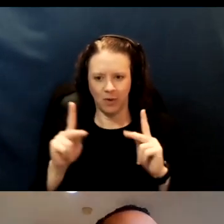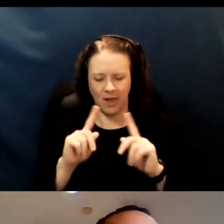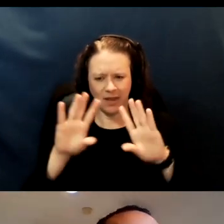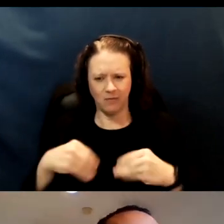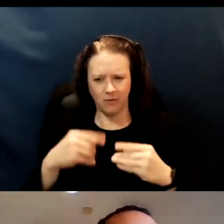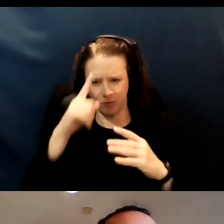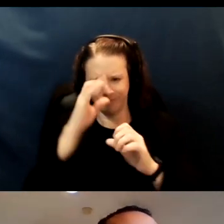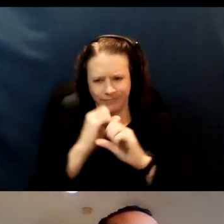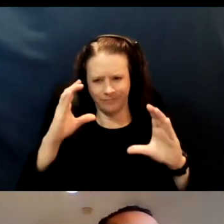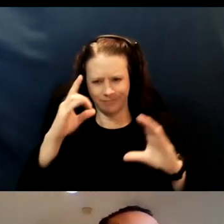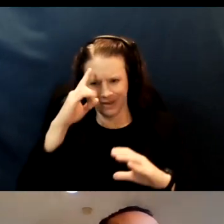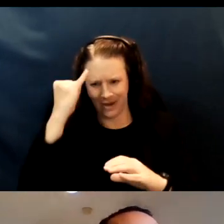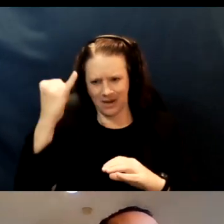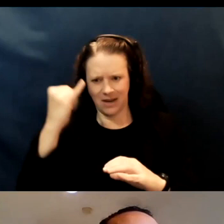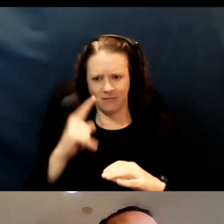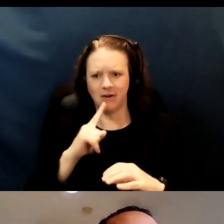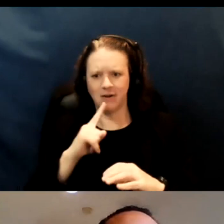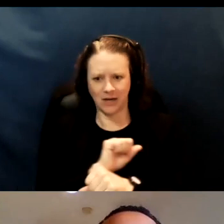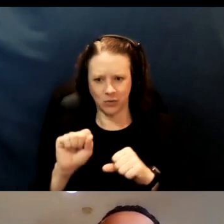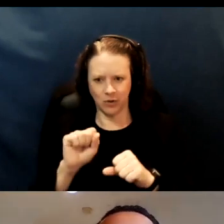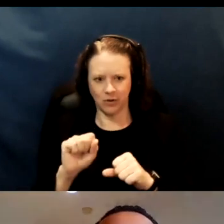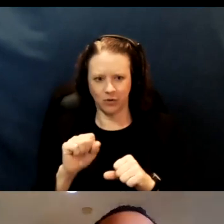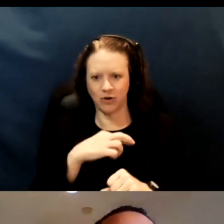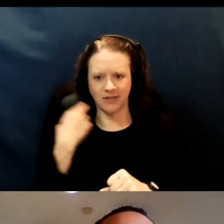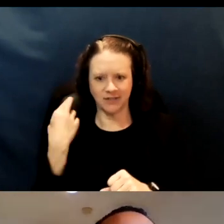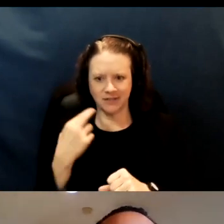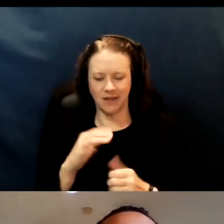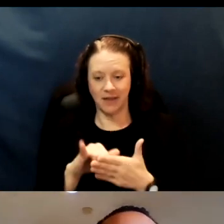So that's my last slide. I'm open to feedback and questions.